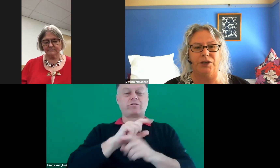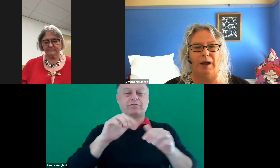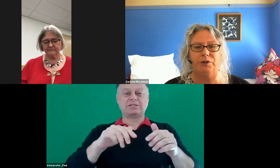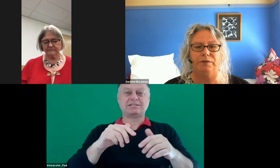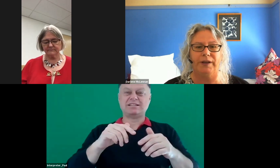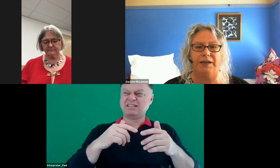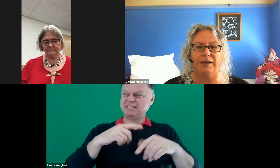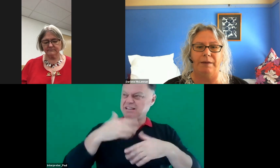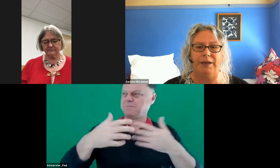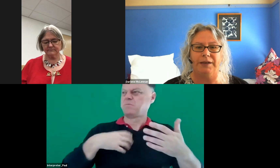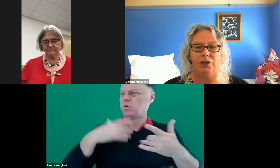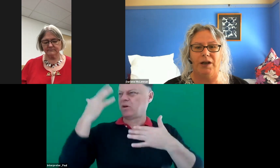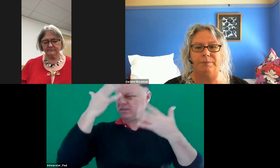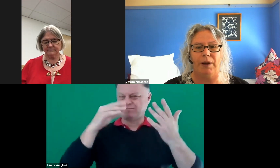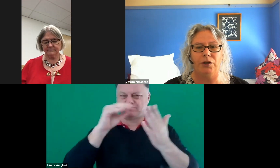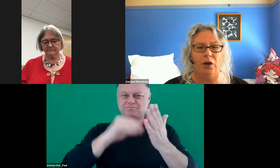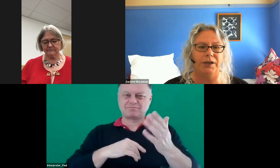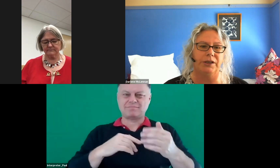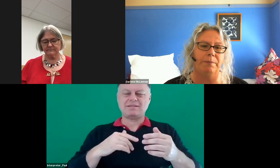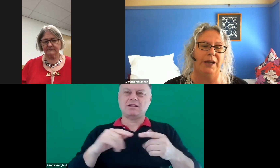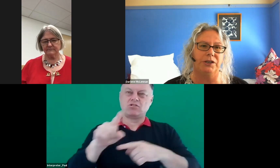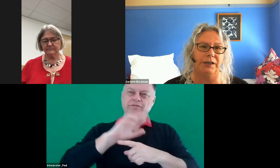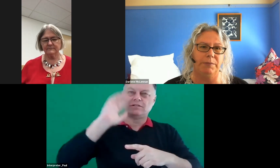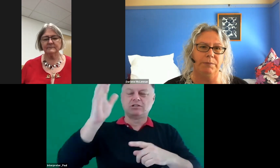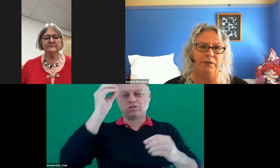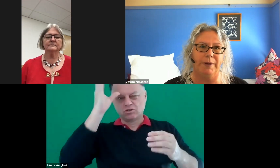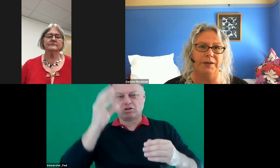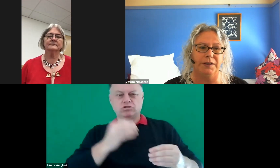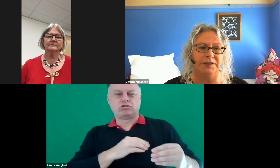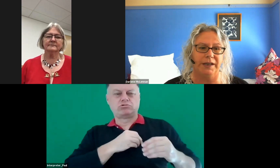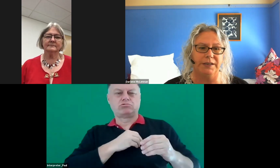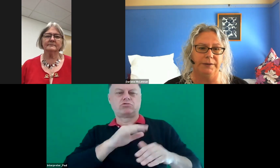time to reflect and be energised by the knowledge, passion and commitment from others in the sector.